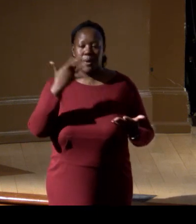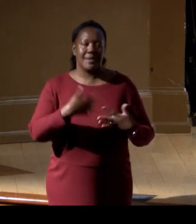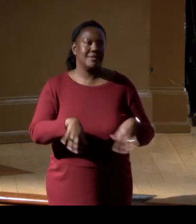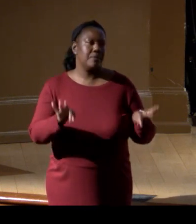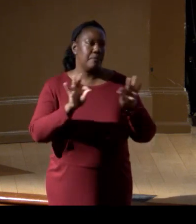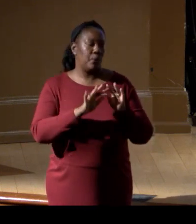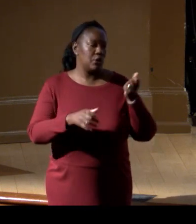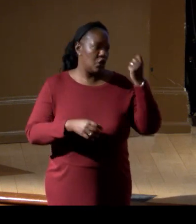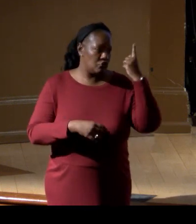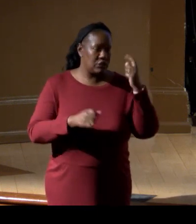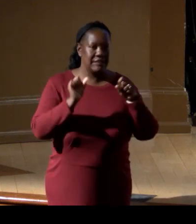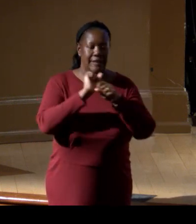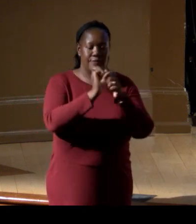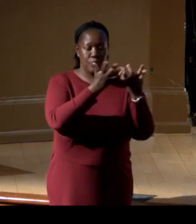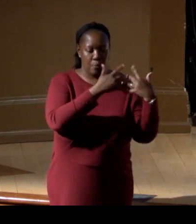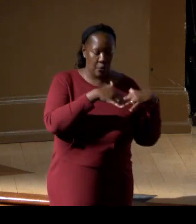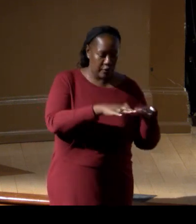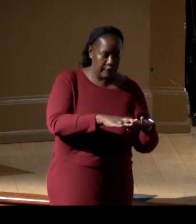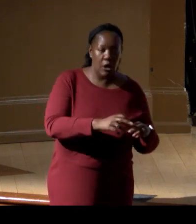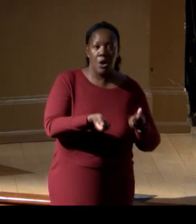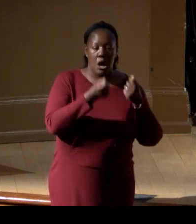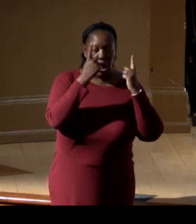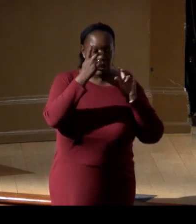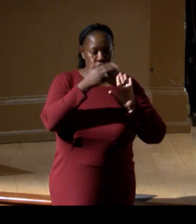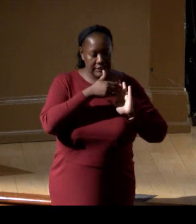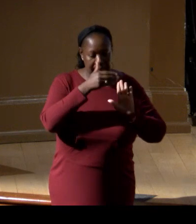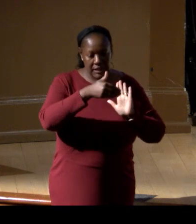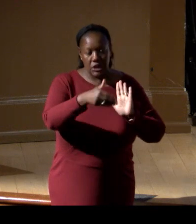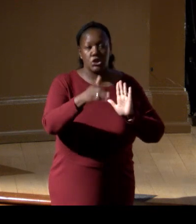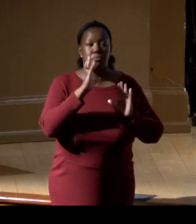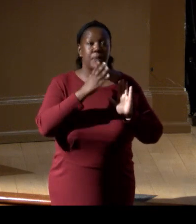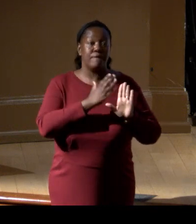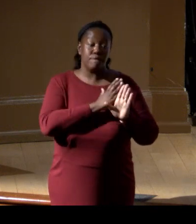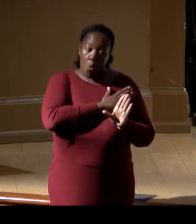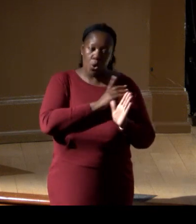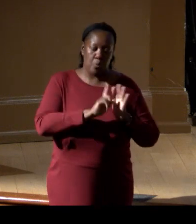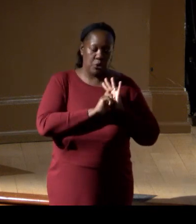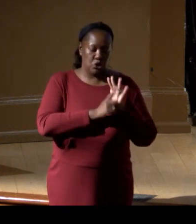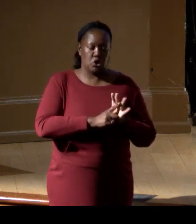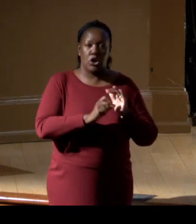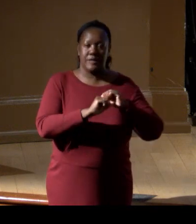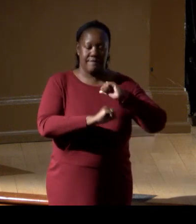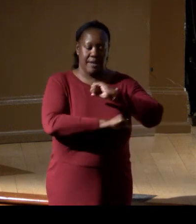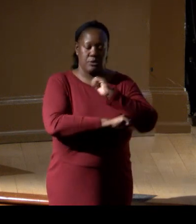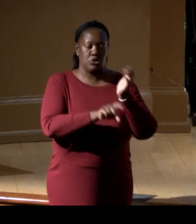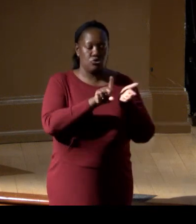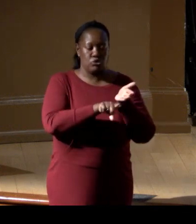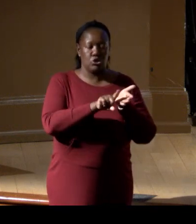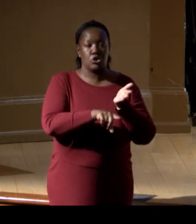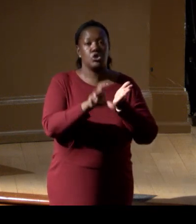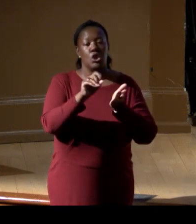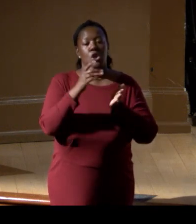before we commence some of this foundational research, so that when we ultimately develop our tools